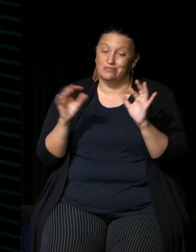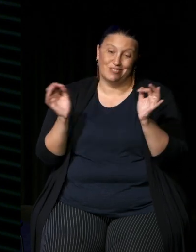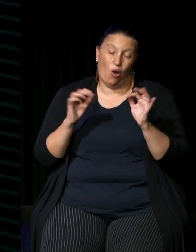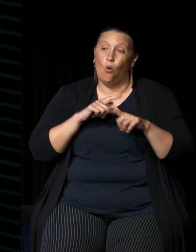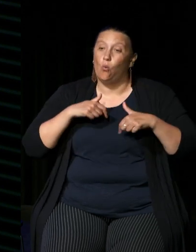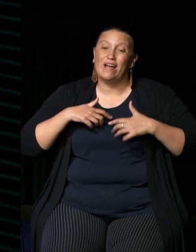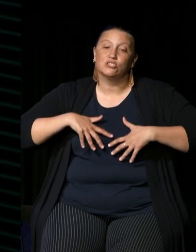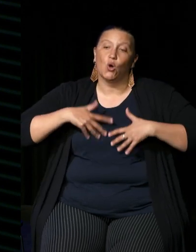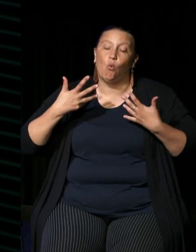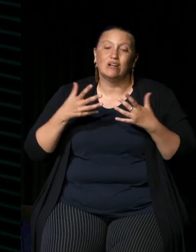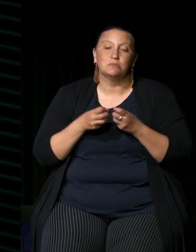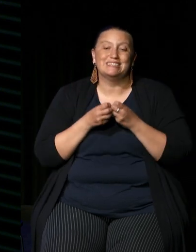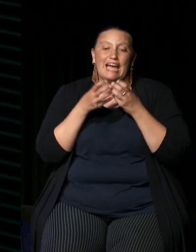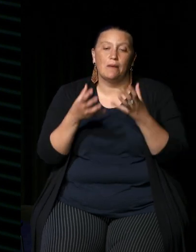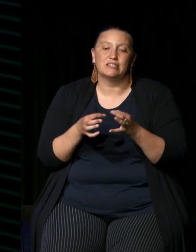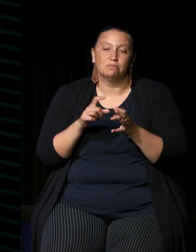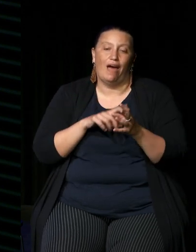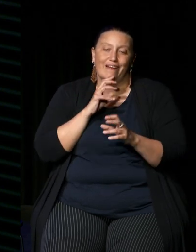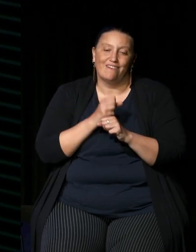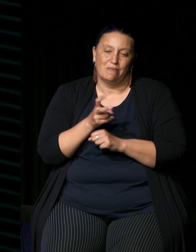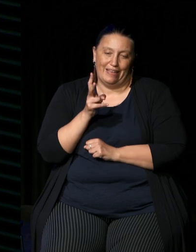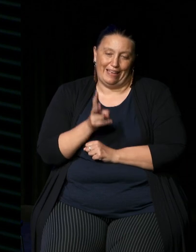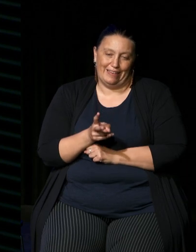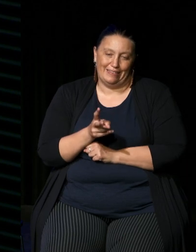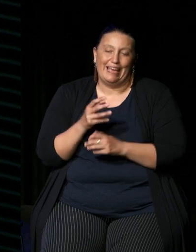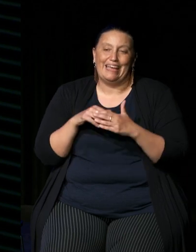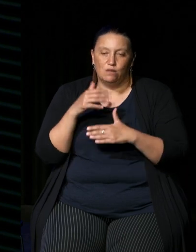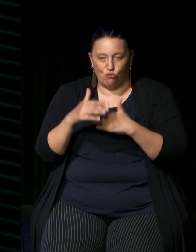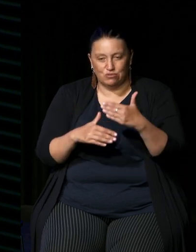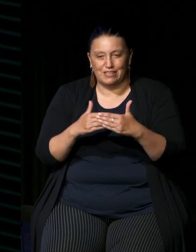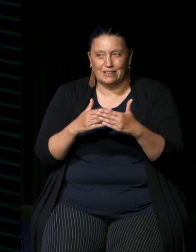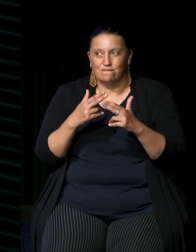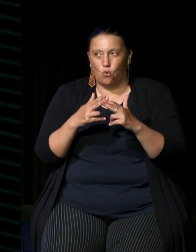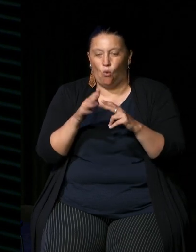don't want to be damaged by the government again in a process or the rest of Australians who have